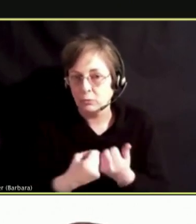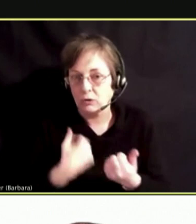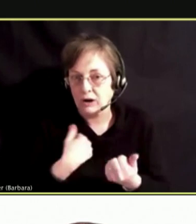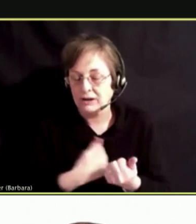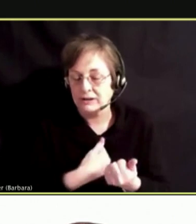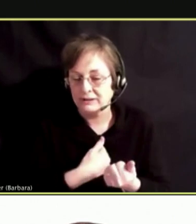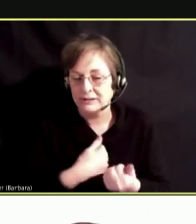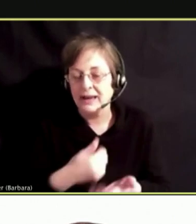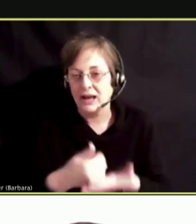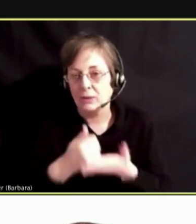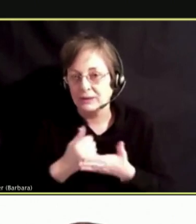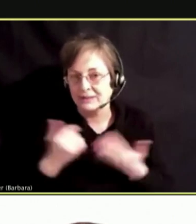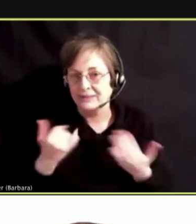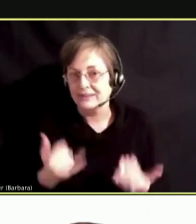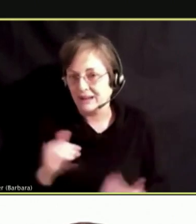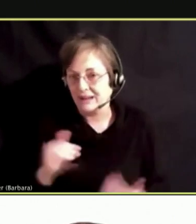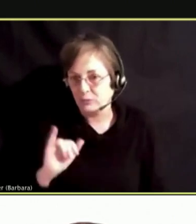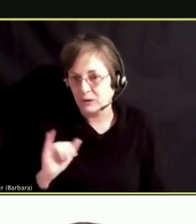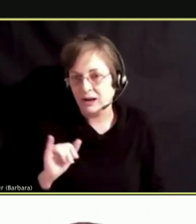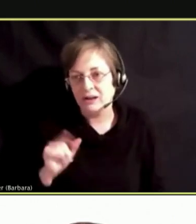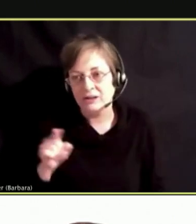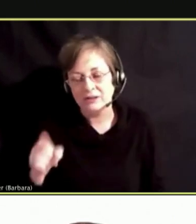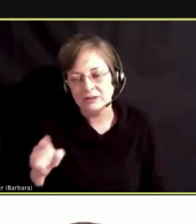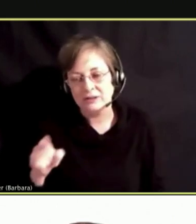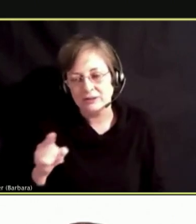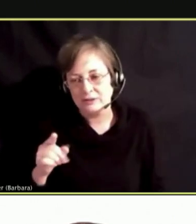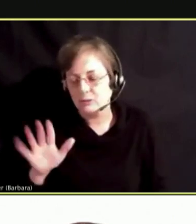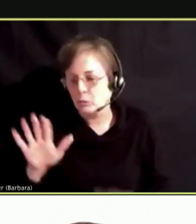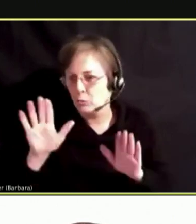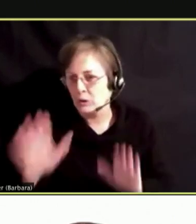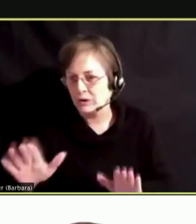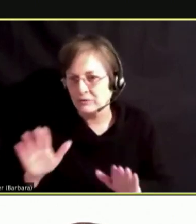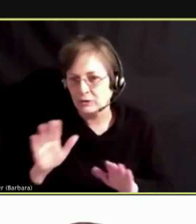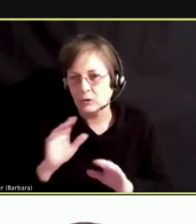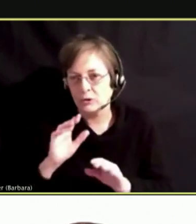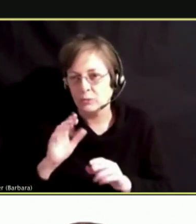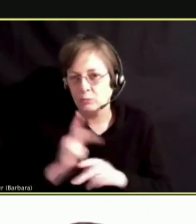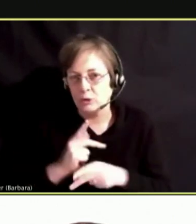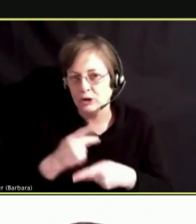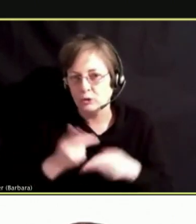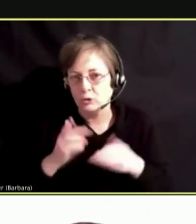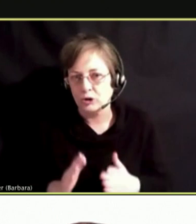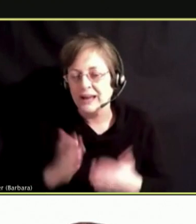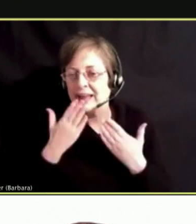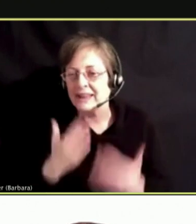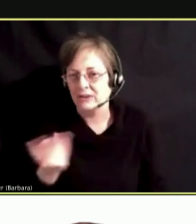AS WELL. SHE'S QUITE THE PRODUCER PARIS THINK BOTH OF THEM FOR THEIR COMMITMENT IN HELPING WITH